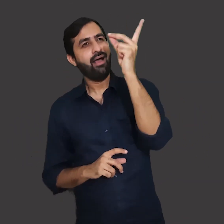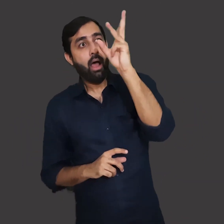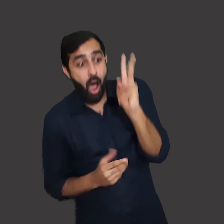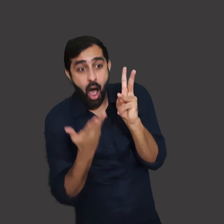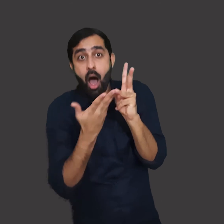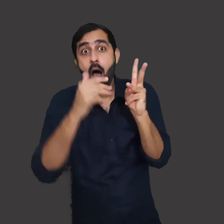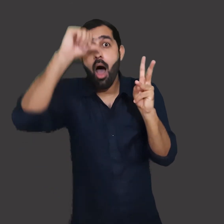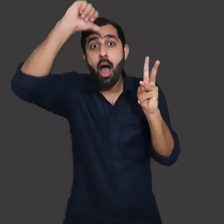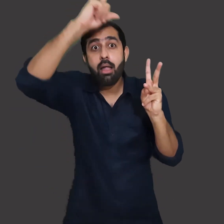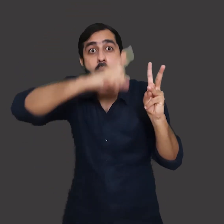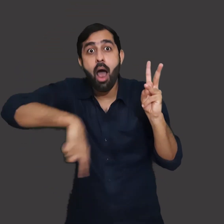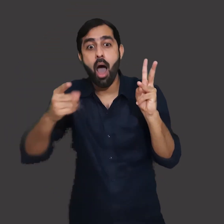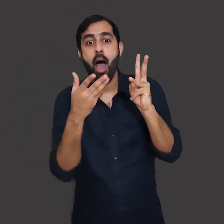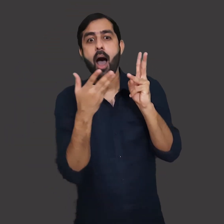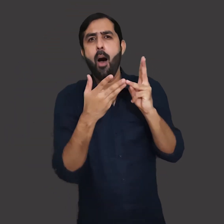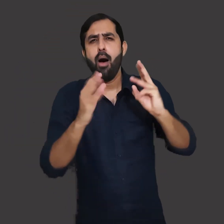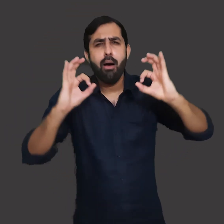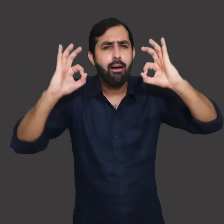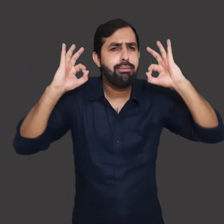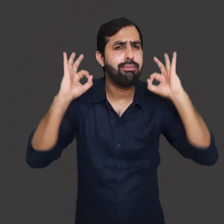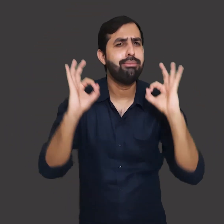India has the largest number of dams constructed.